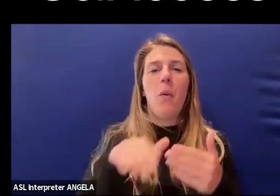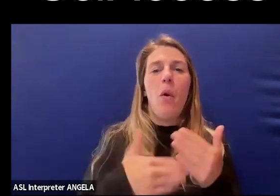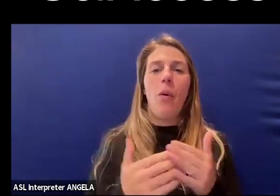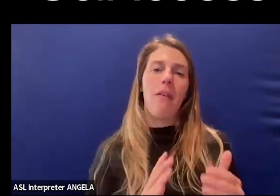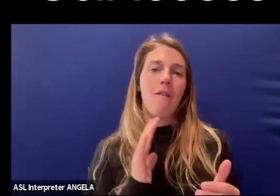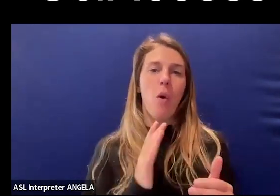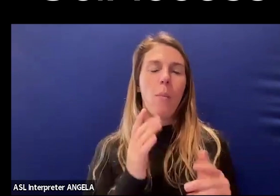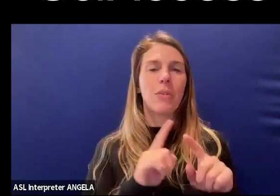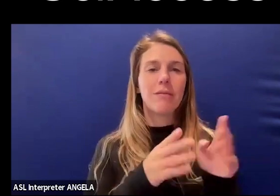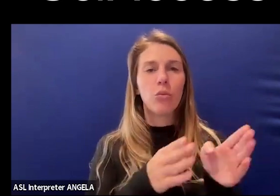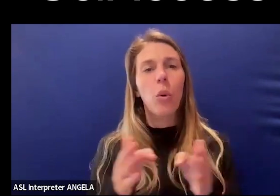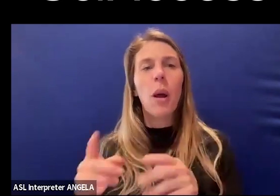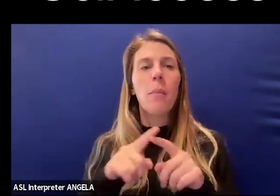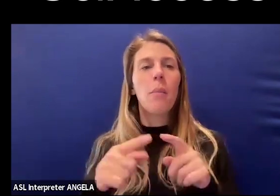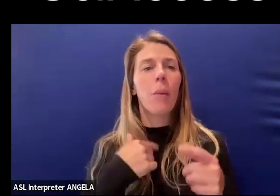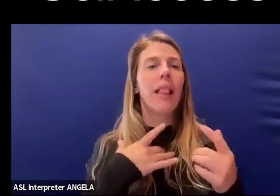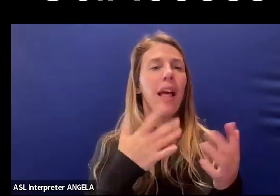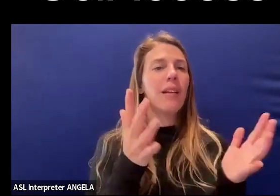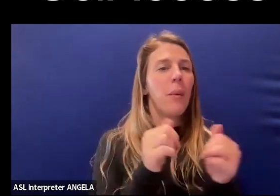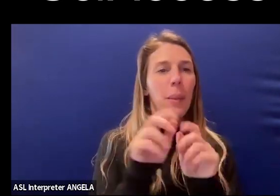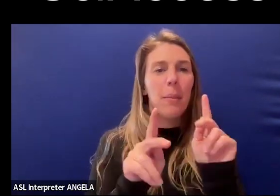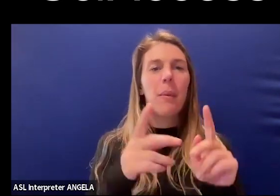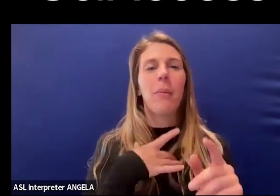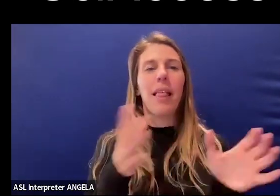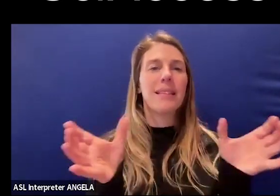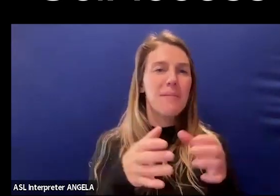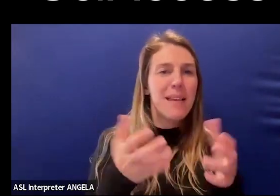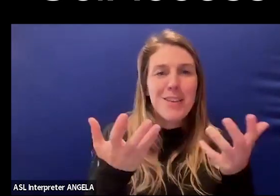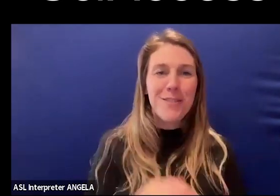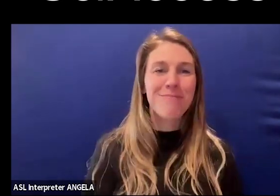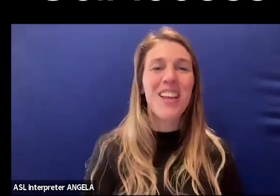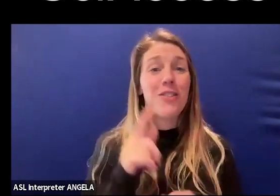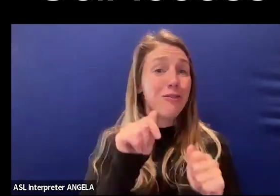but we like to talk with people and we like to meet together, so feel free to reach out.